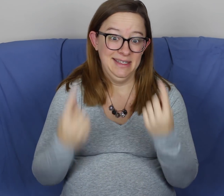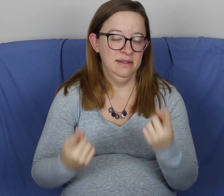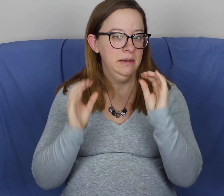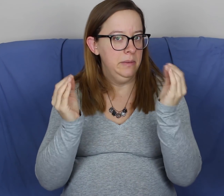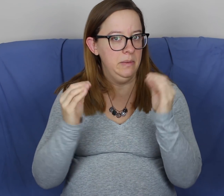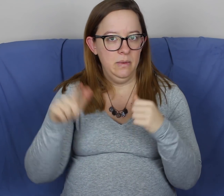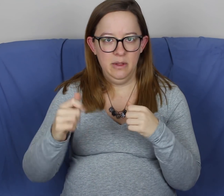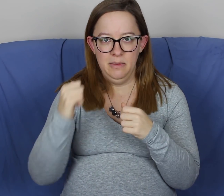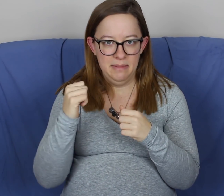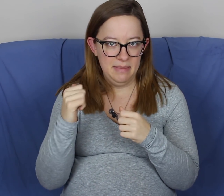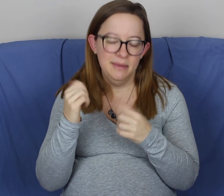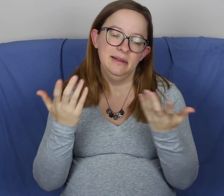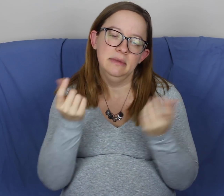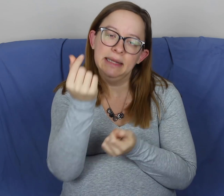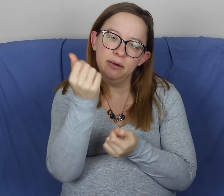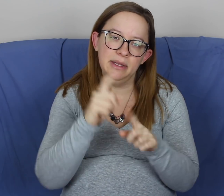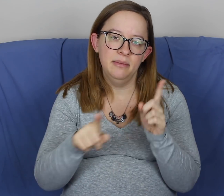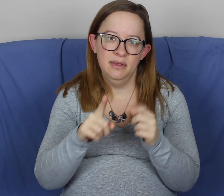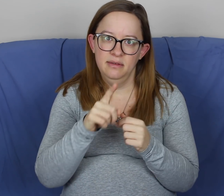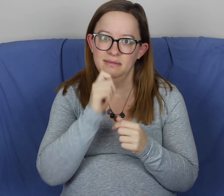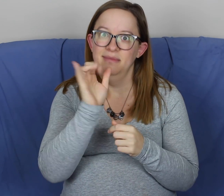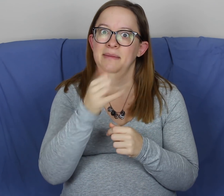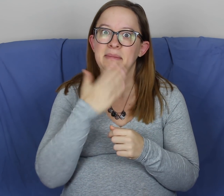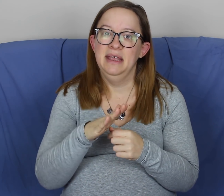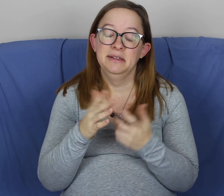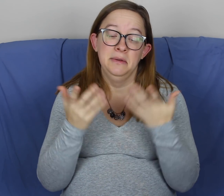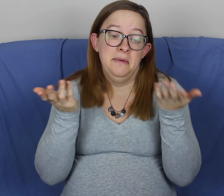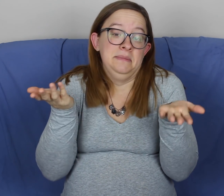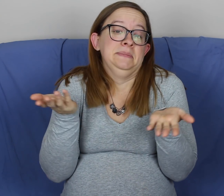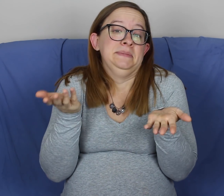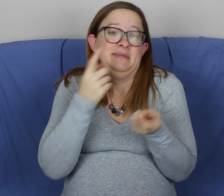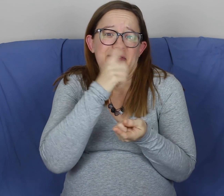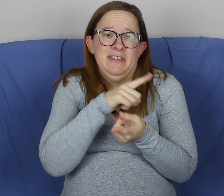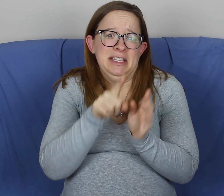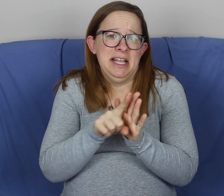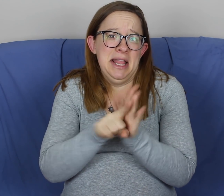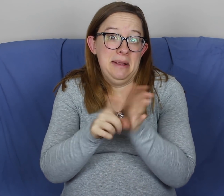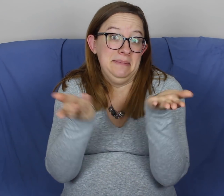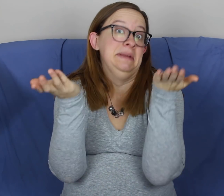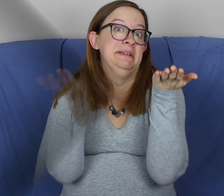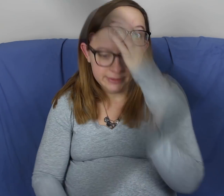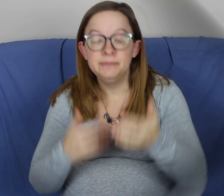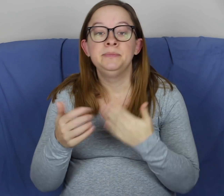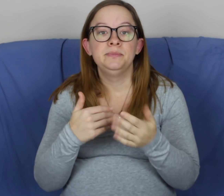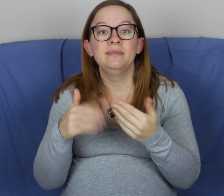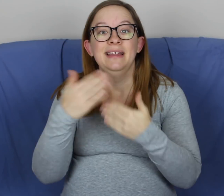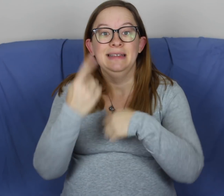There were no problems. Since then I really haven't had... well a little of pain but not bad like before. So I guess false alarm?